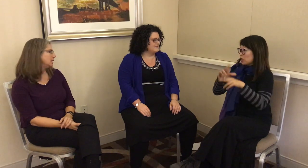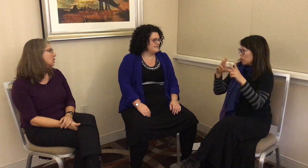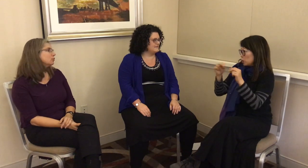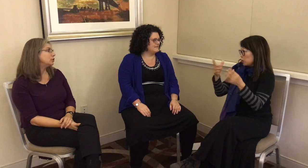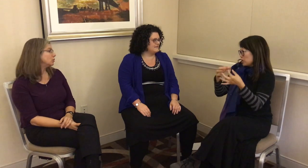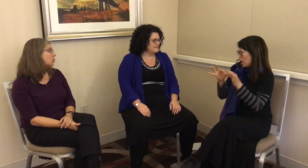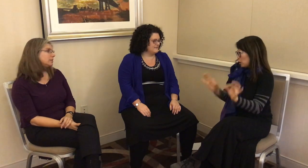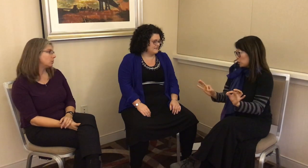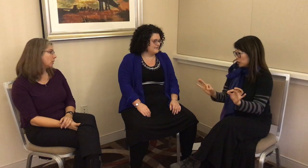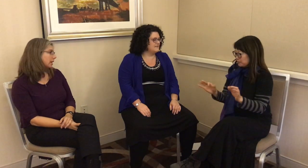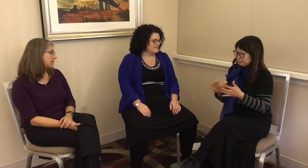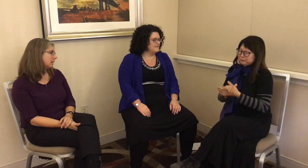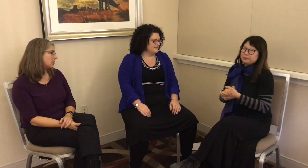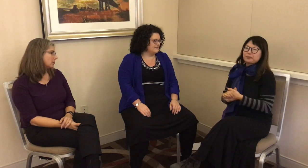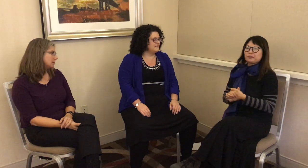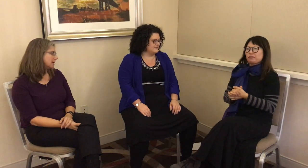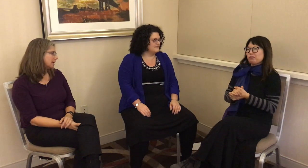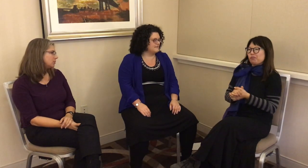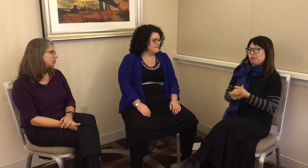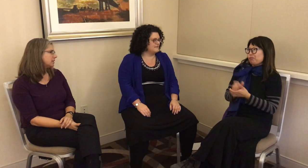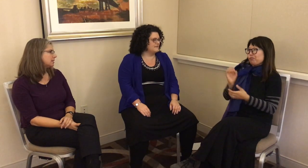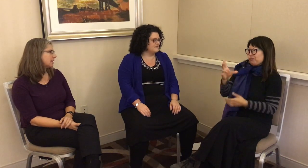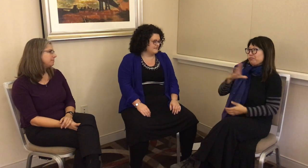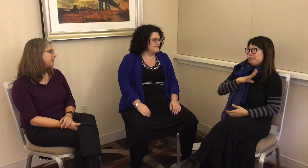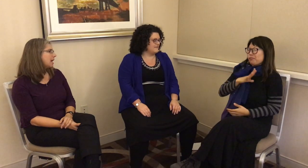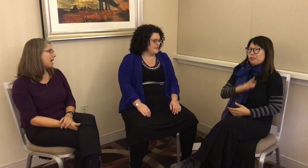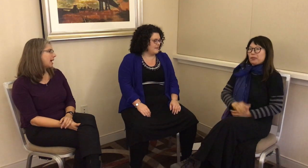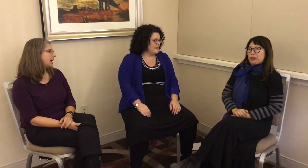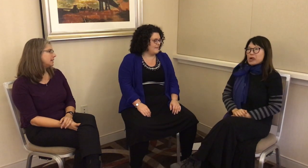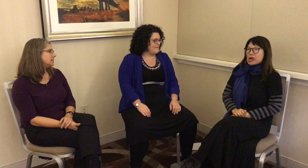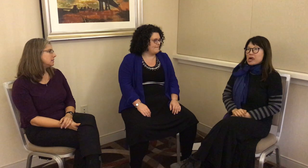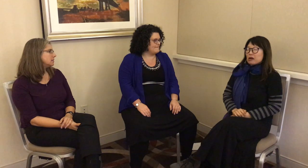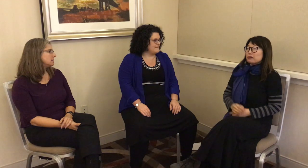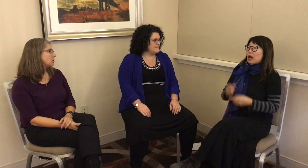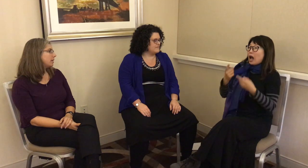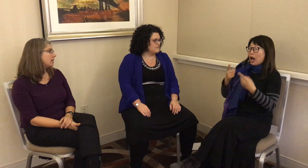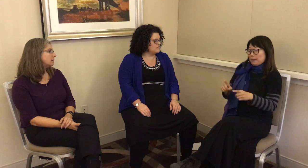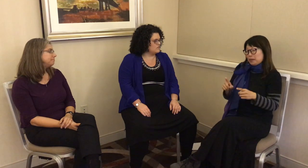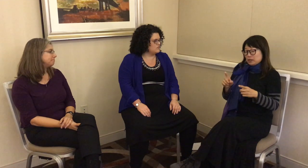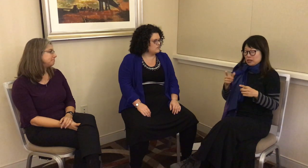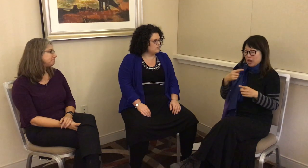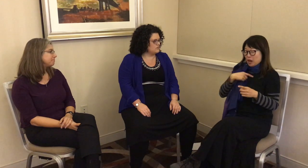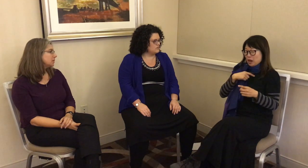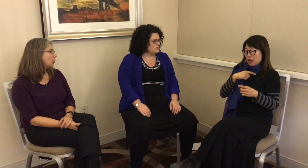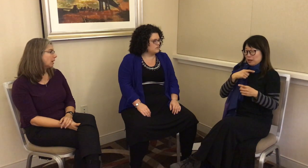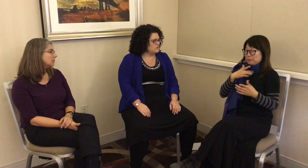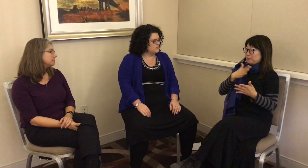obviously, Richard wasn’t working on Nicaraguan Sign Language at the time, so I thought, “Hmm”